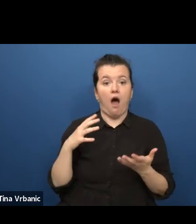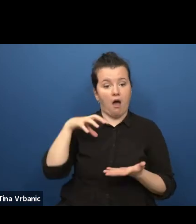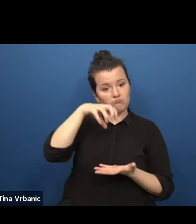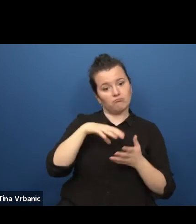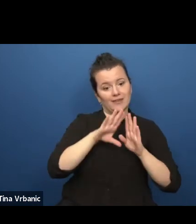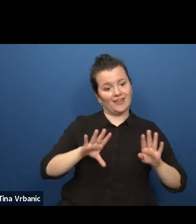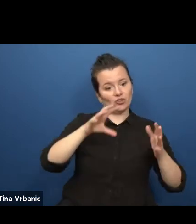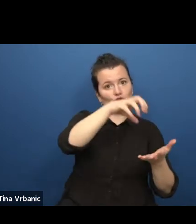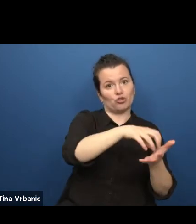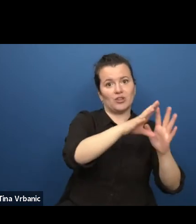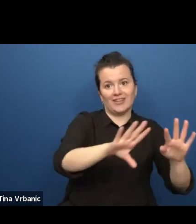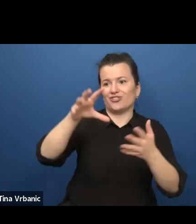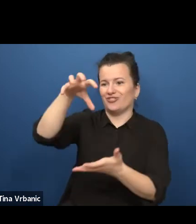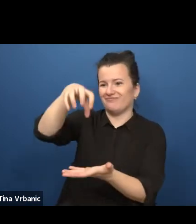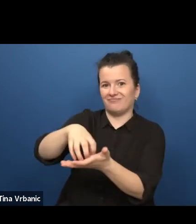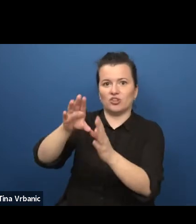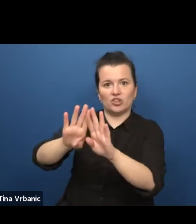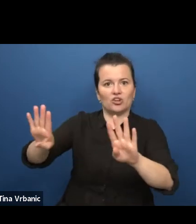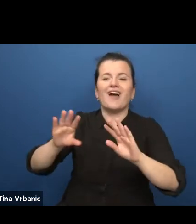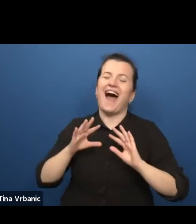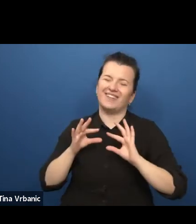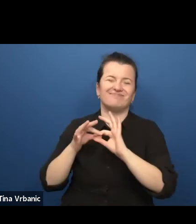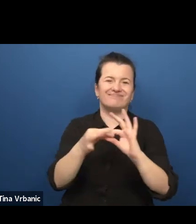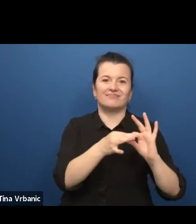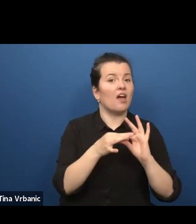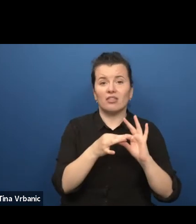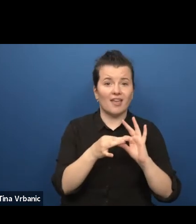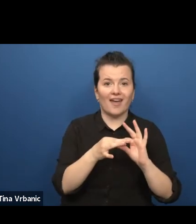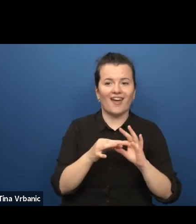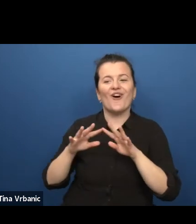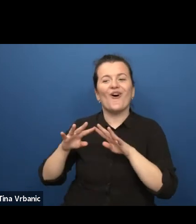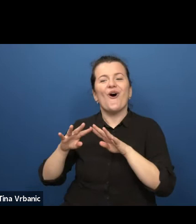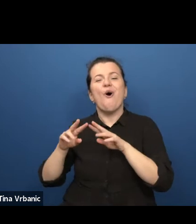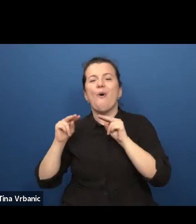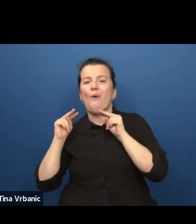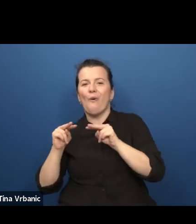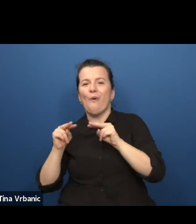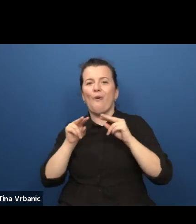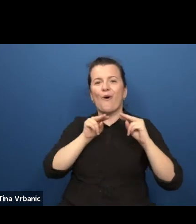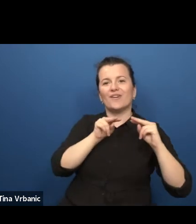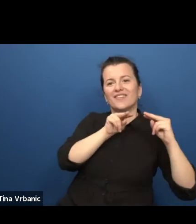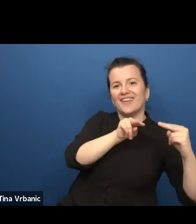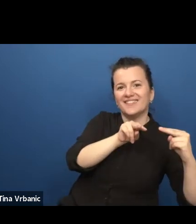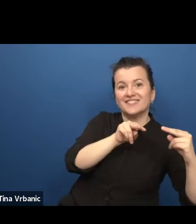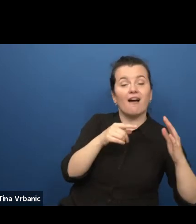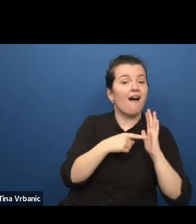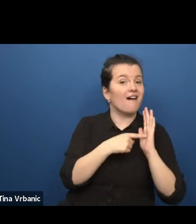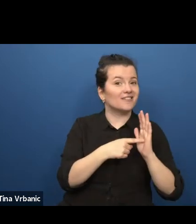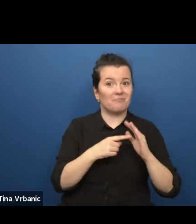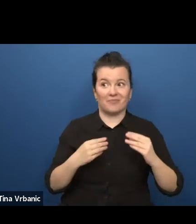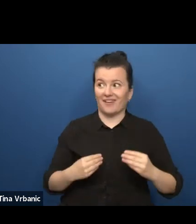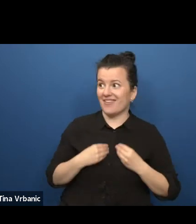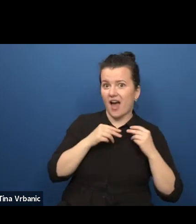It is and will be created by our audiences, especially by the young audience that ETC is reaching out to